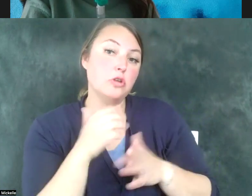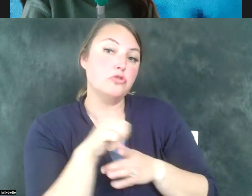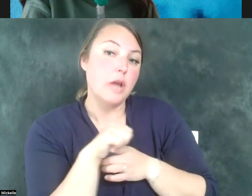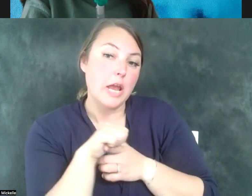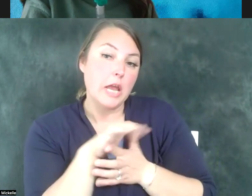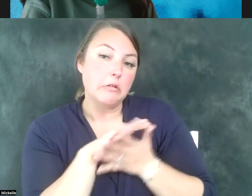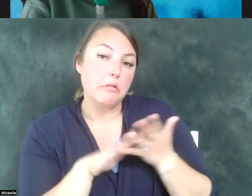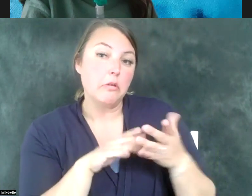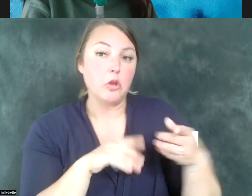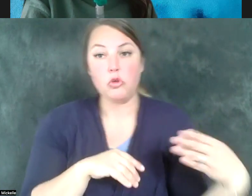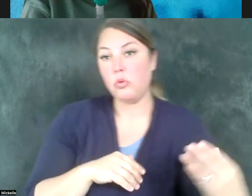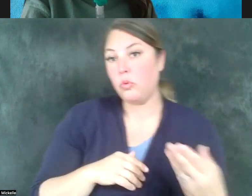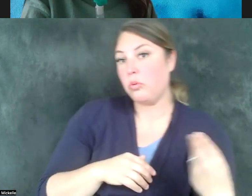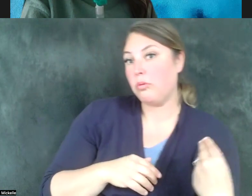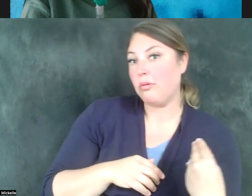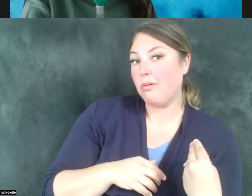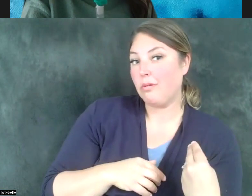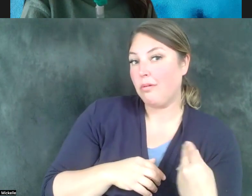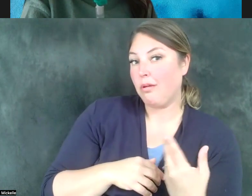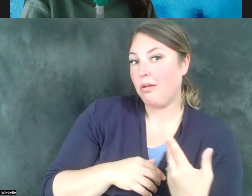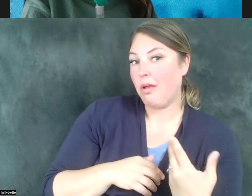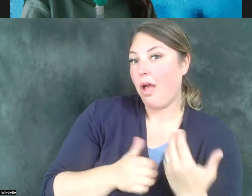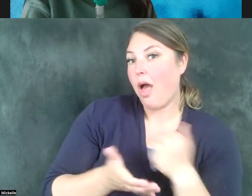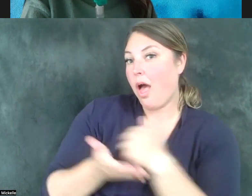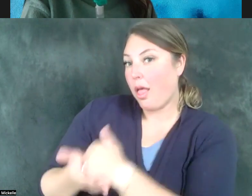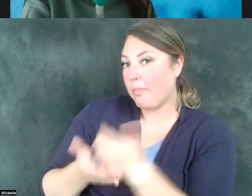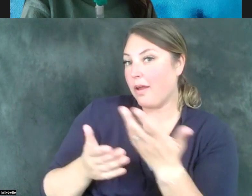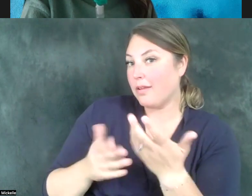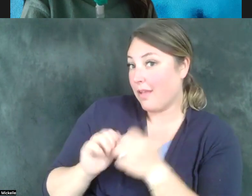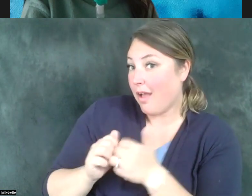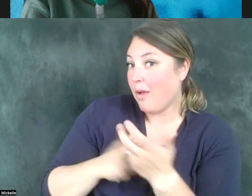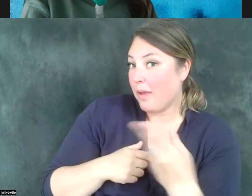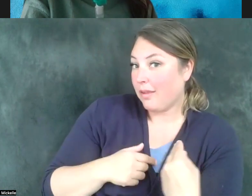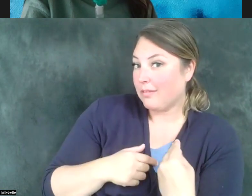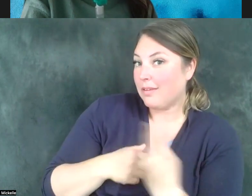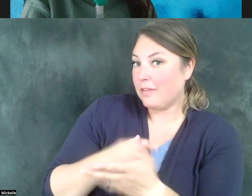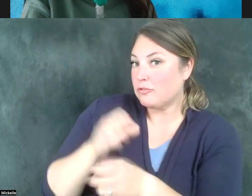us in making, putting in place jobs for those individuals, that there is a